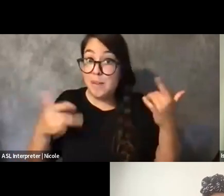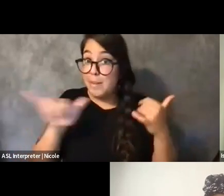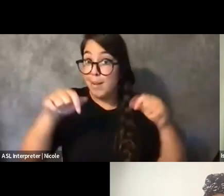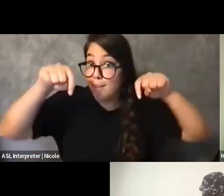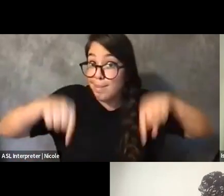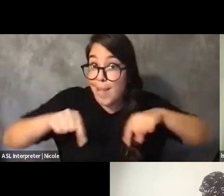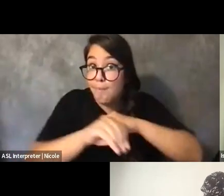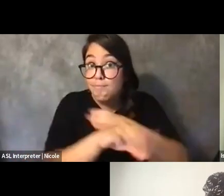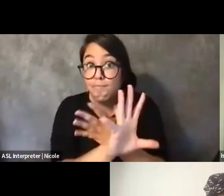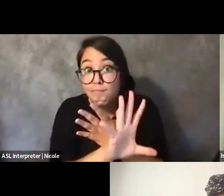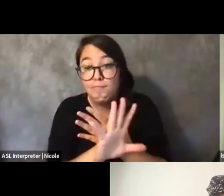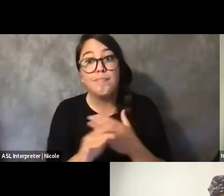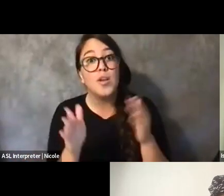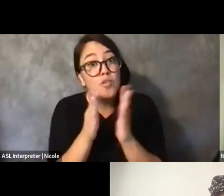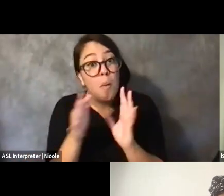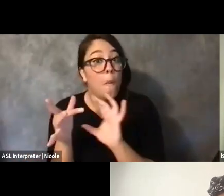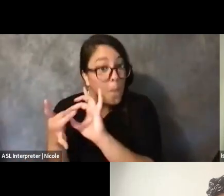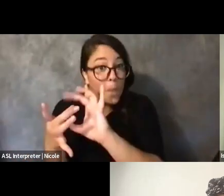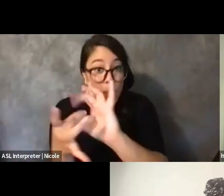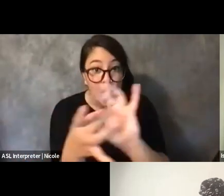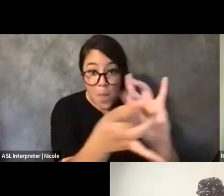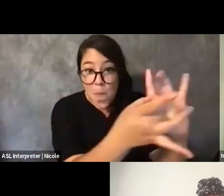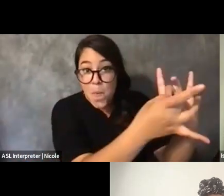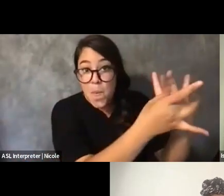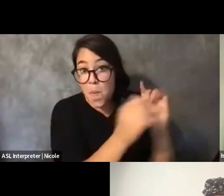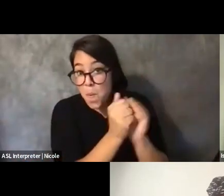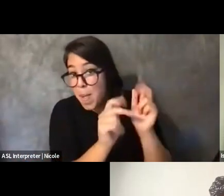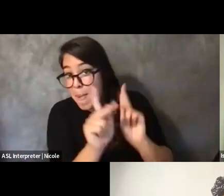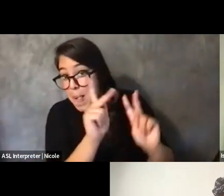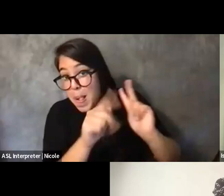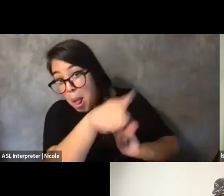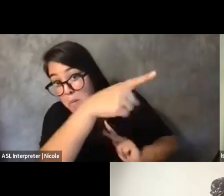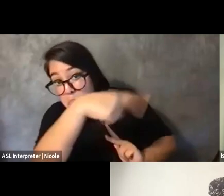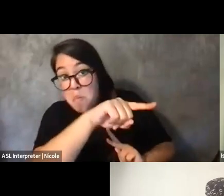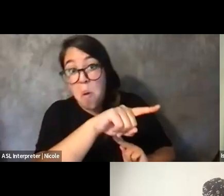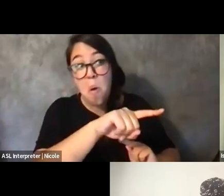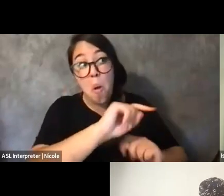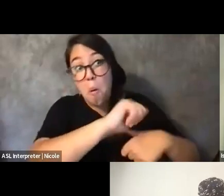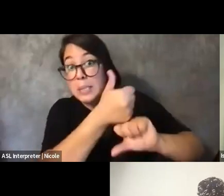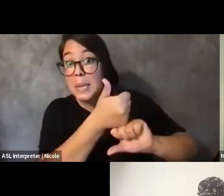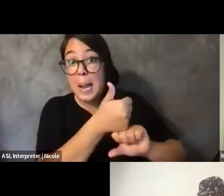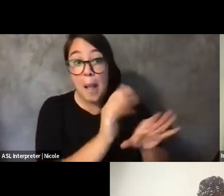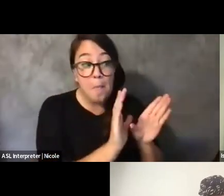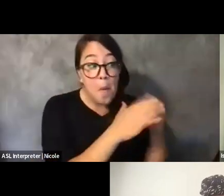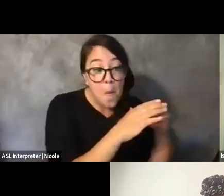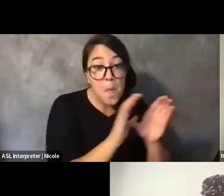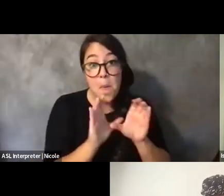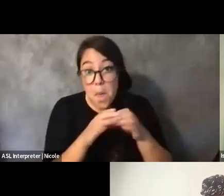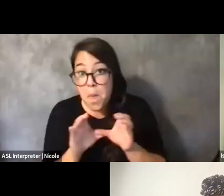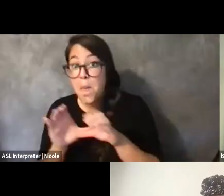making these little connections with people that are creating, like, pockets of community online can be incredibly valuable.